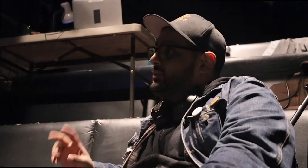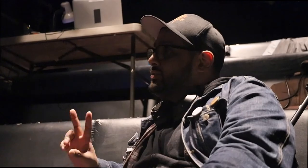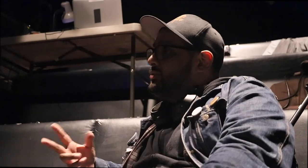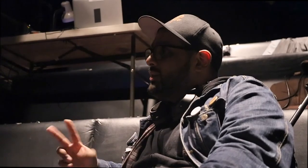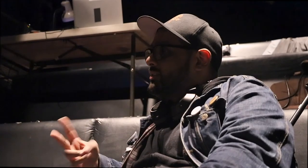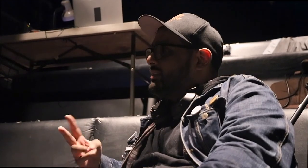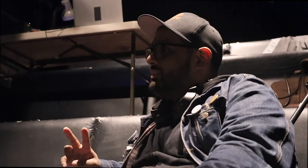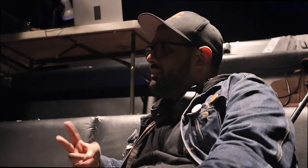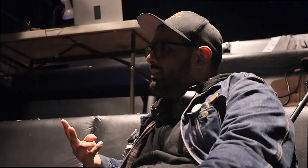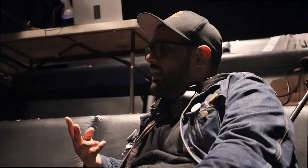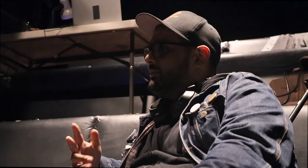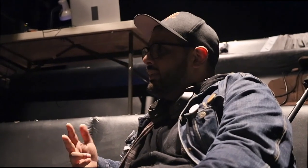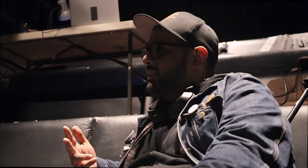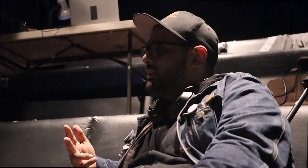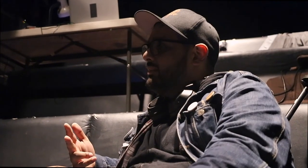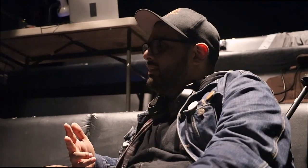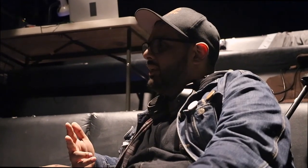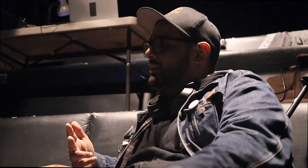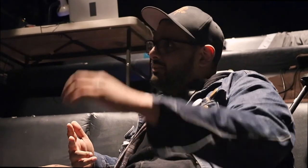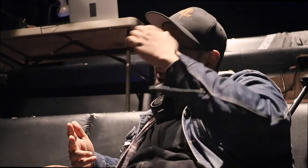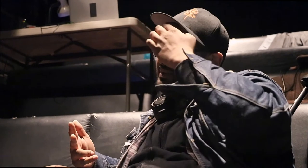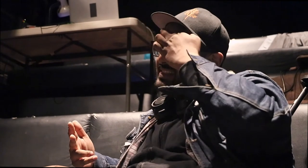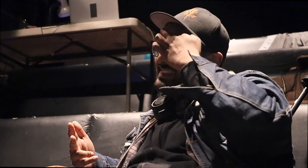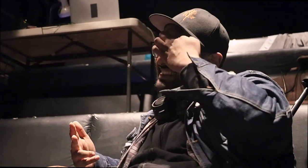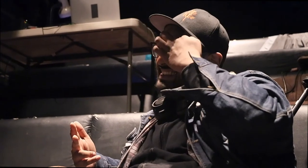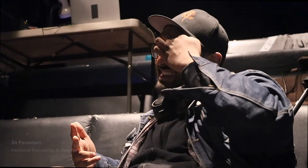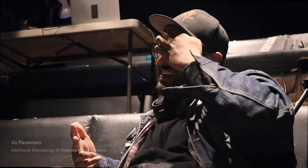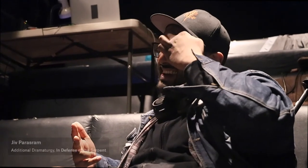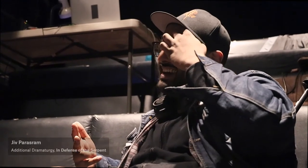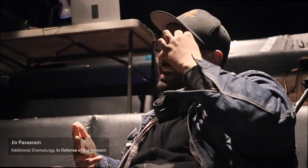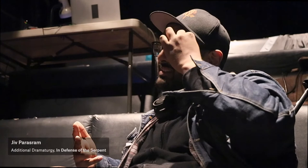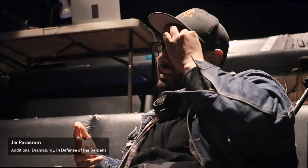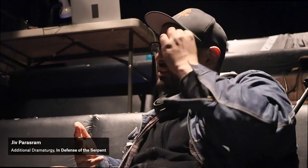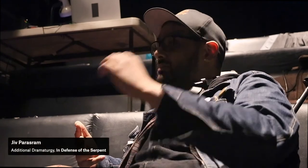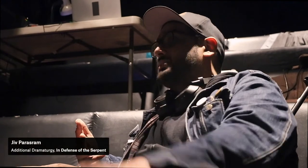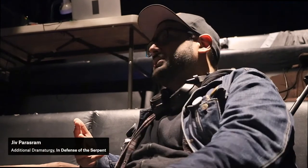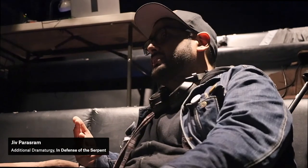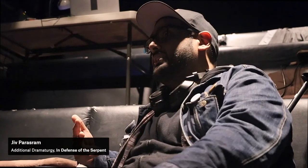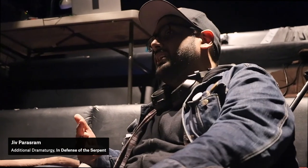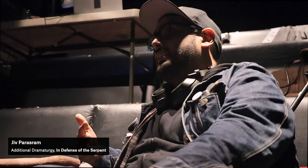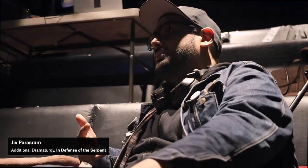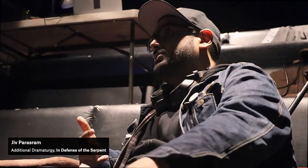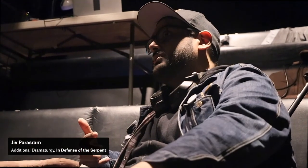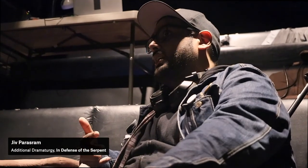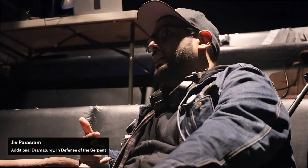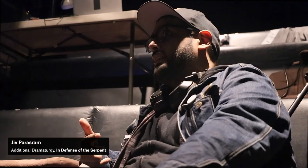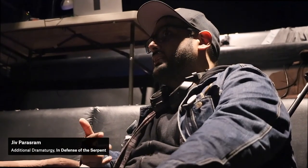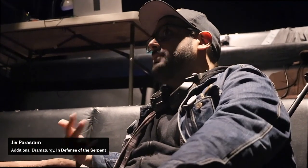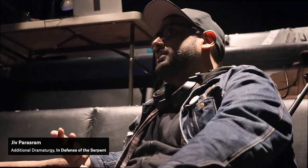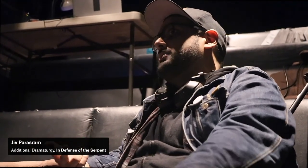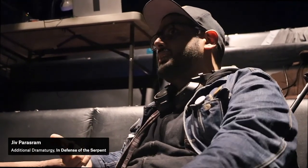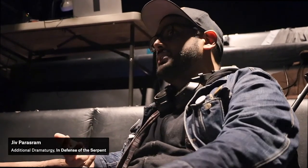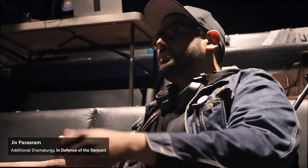Two other things that I really identified with as a hearing person in attempting communication